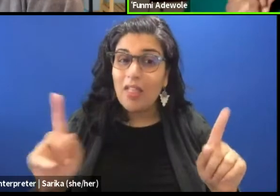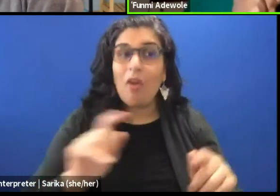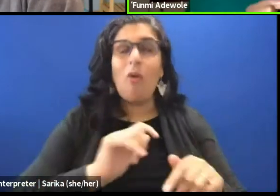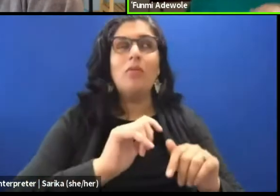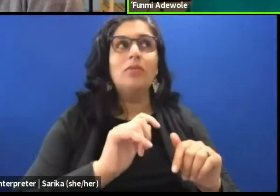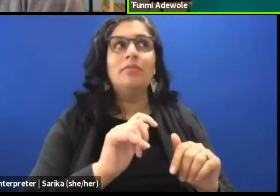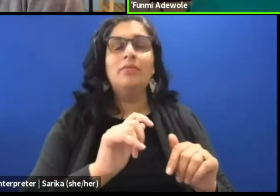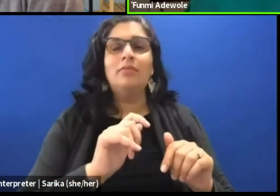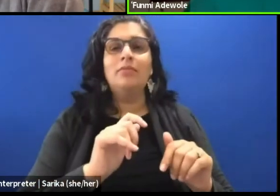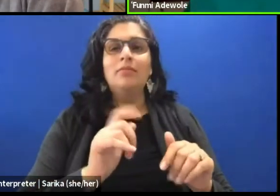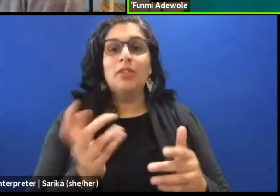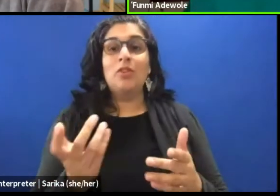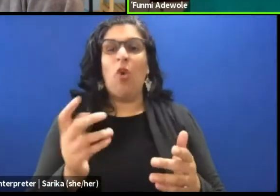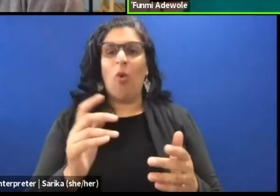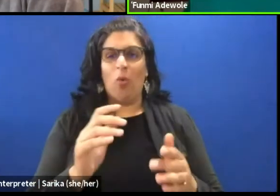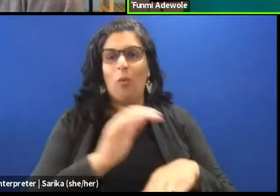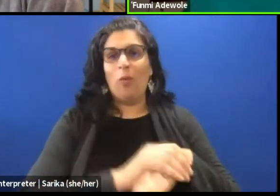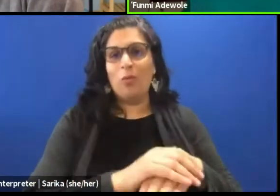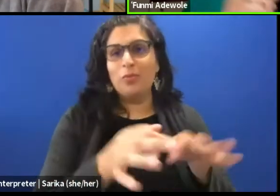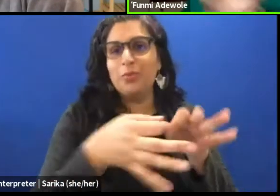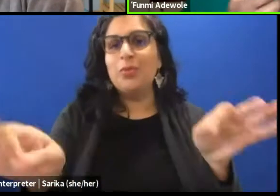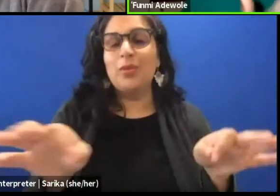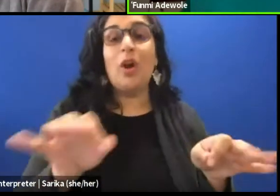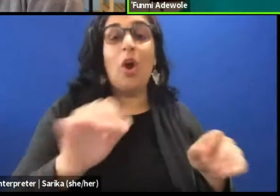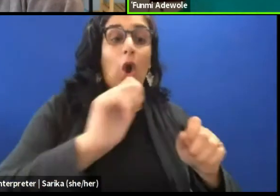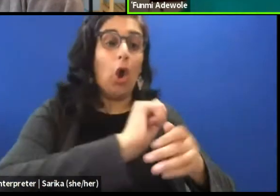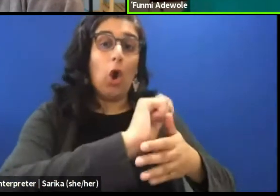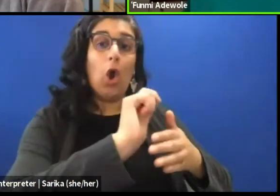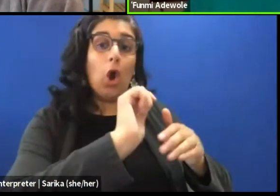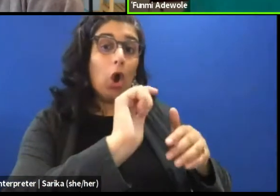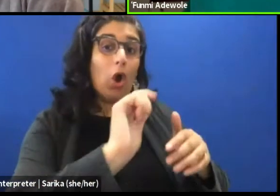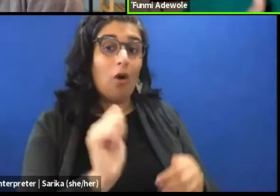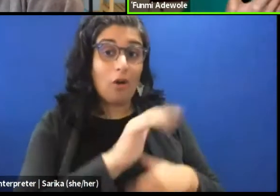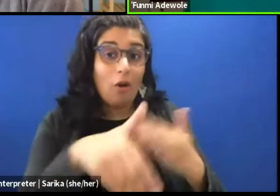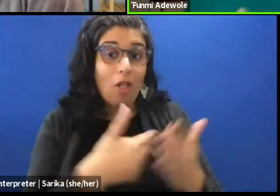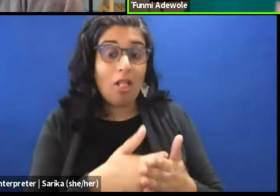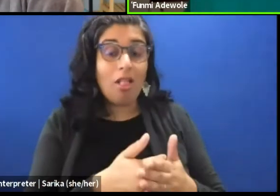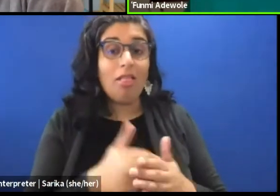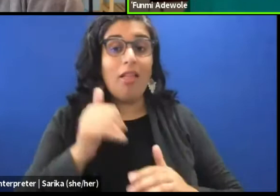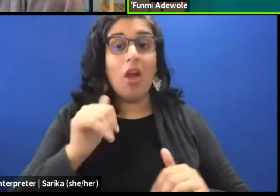And what I mean, what I took from that, and I agree with it,